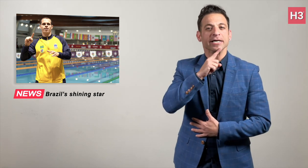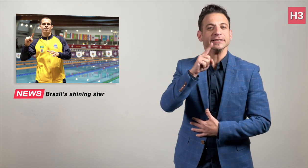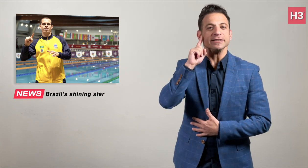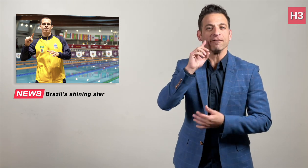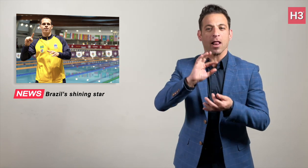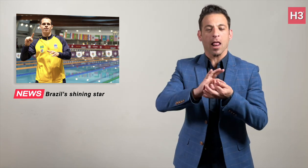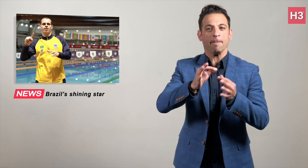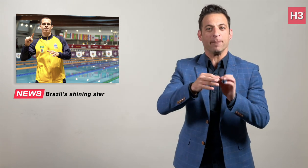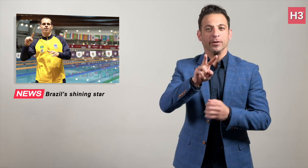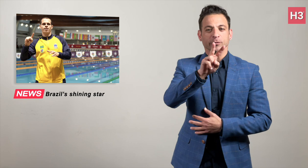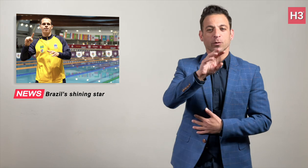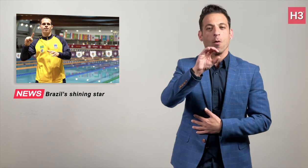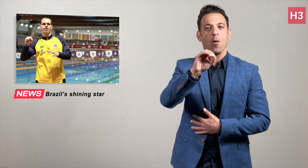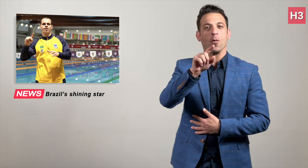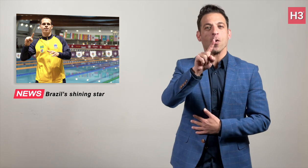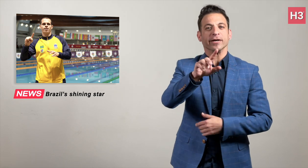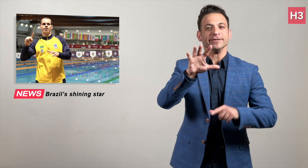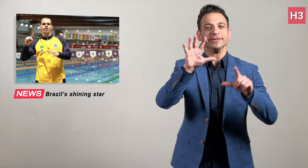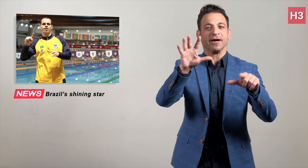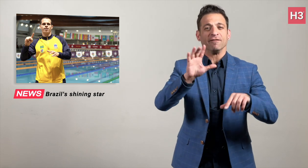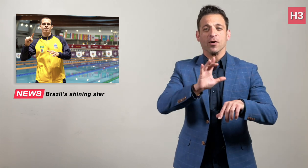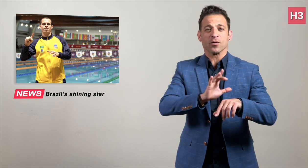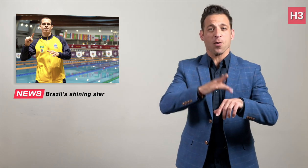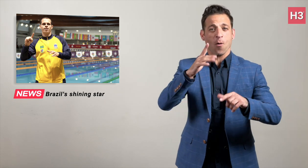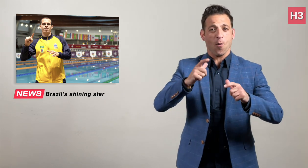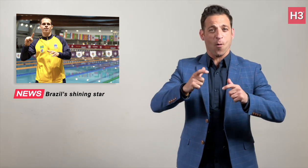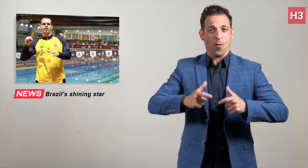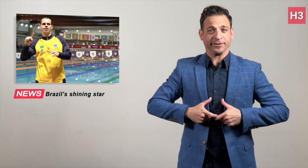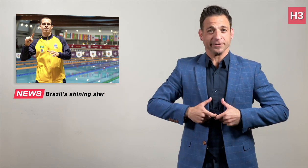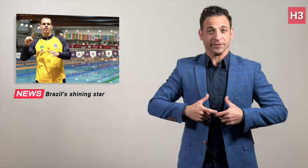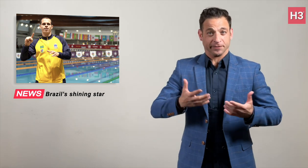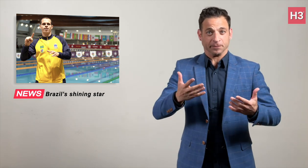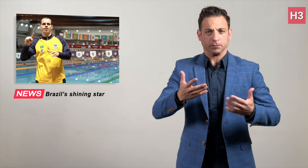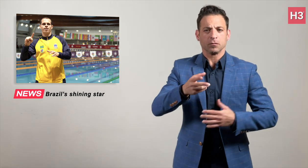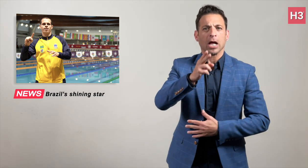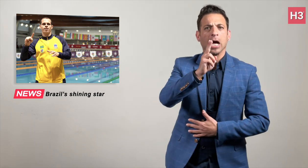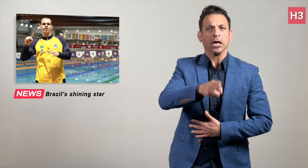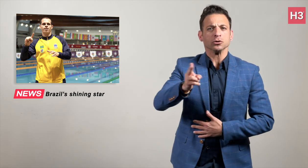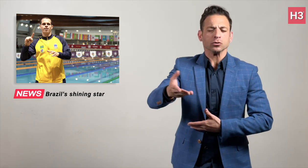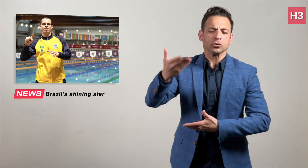to win a Gold medal at the Samsun Deaflympics in 2017.